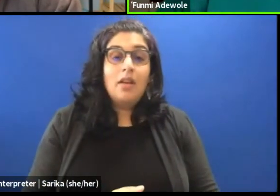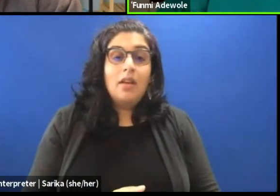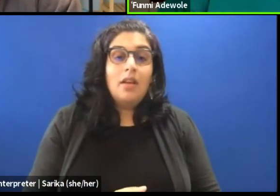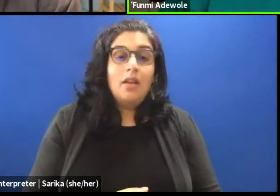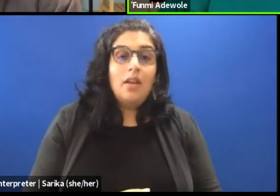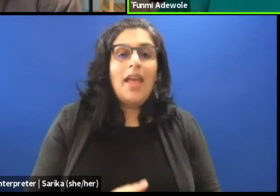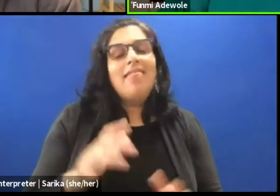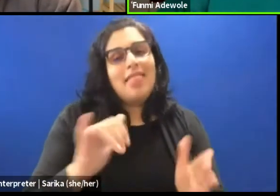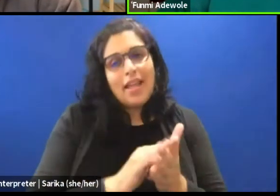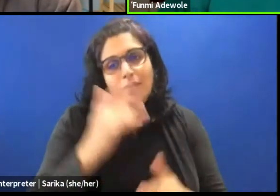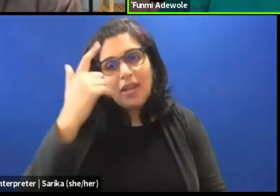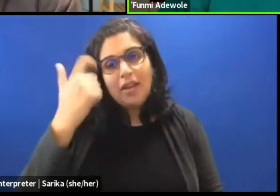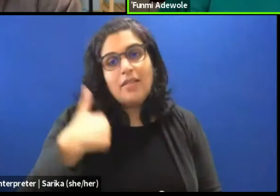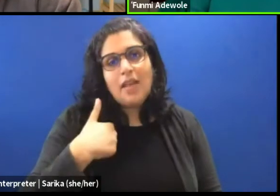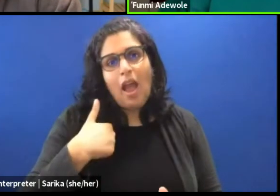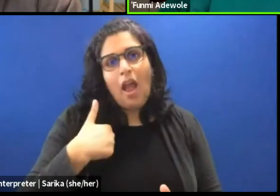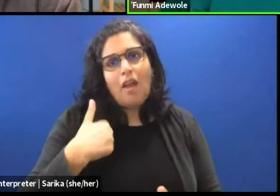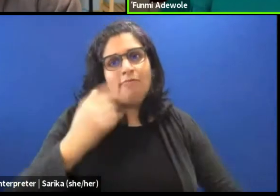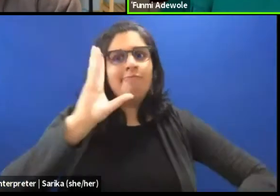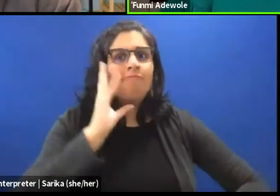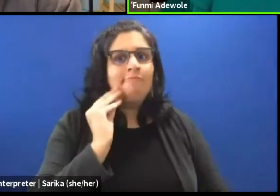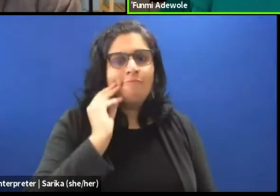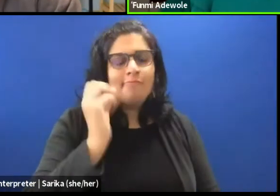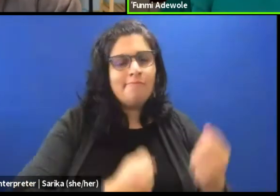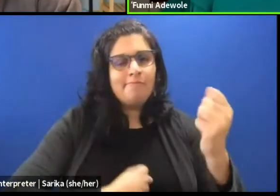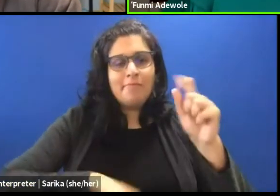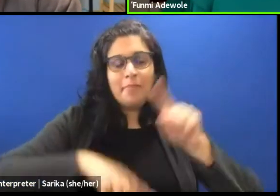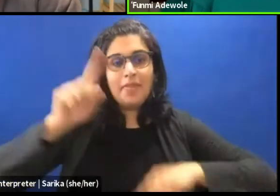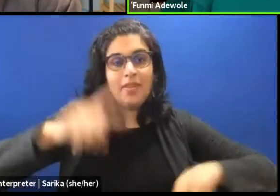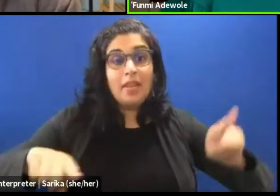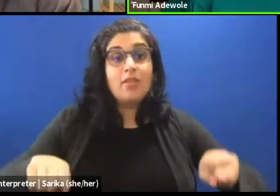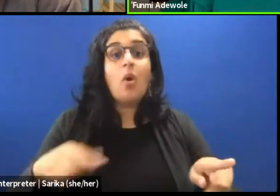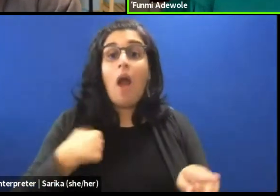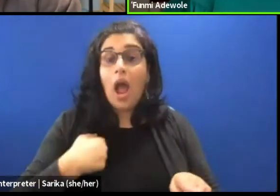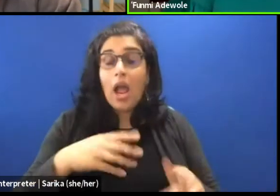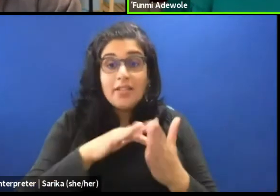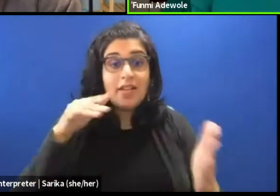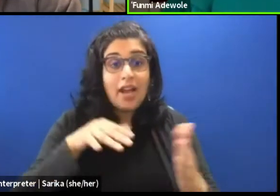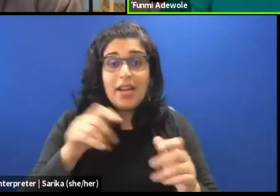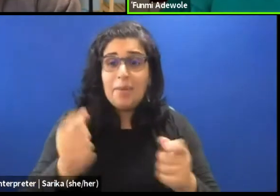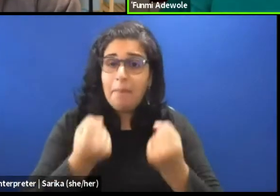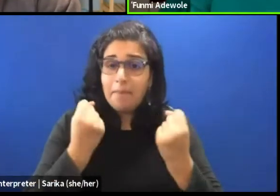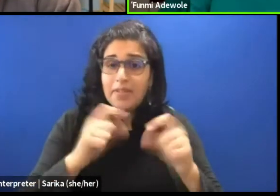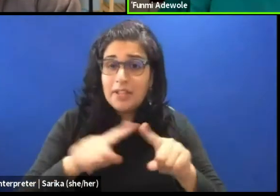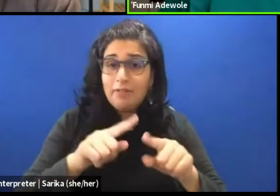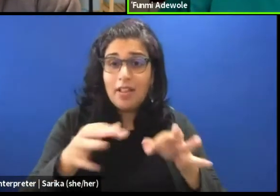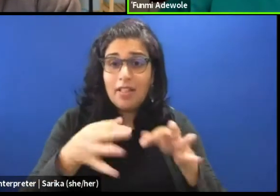So, I will give an example, I actually studied languages. So I studied English and French. I do not say that too loudly